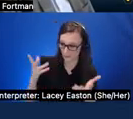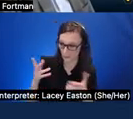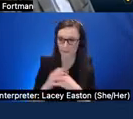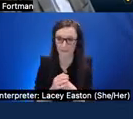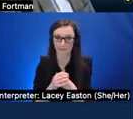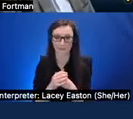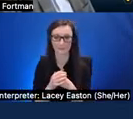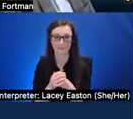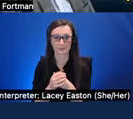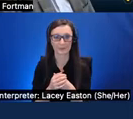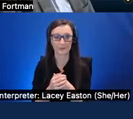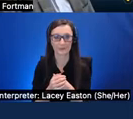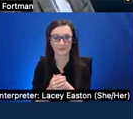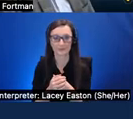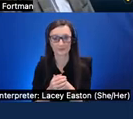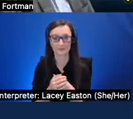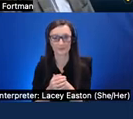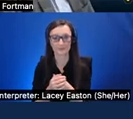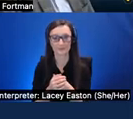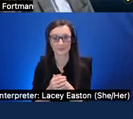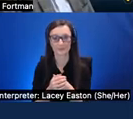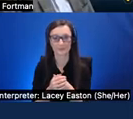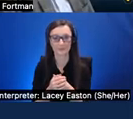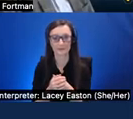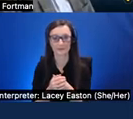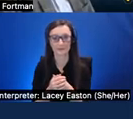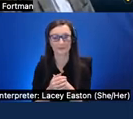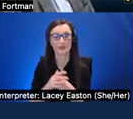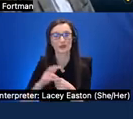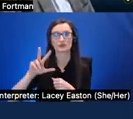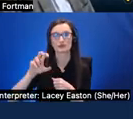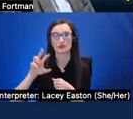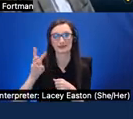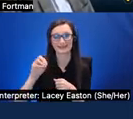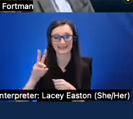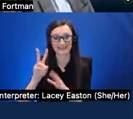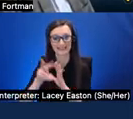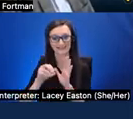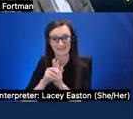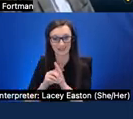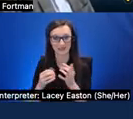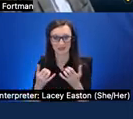fit them into these gaps between the dialogues and 360 video is an emerging storytelling medium